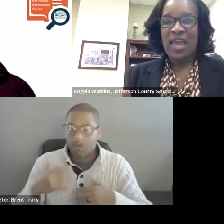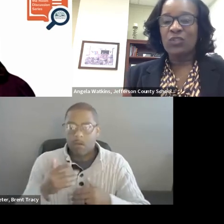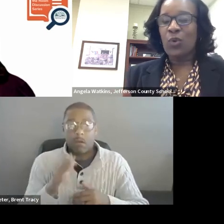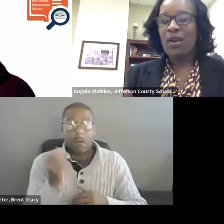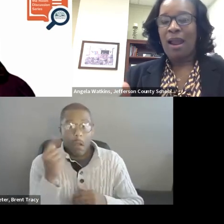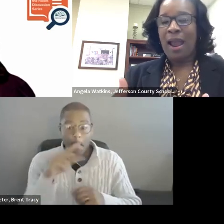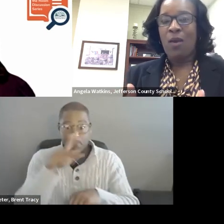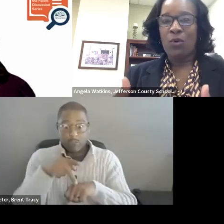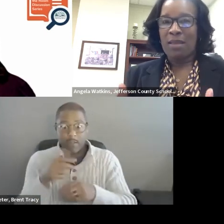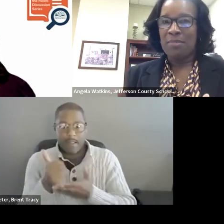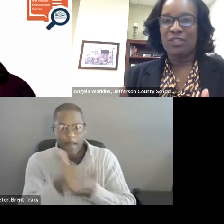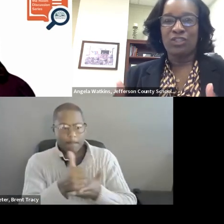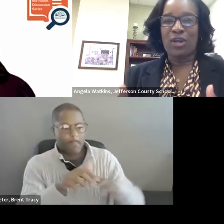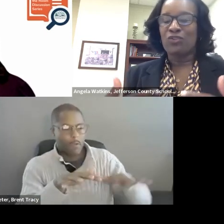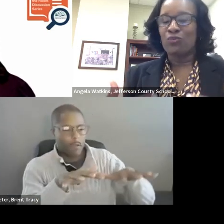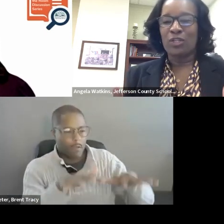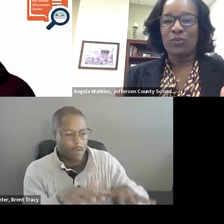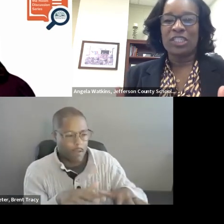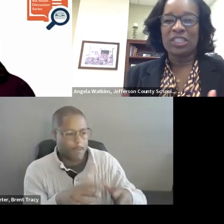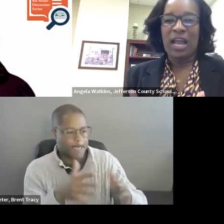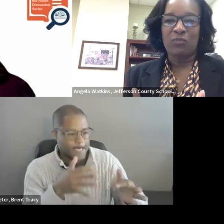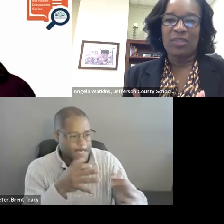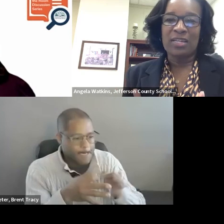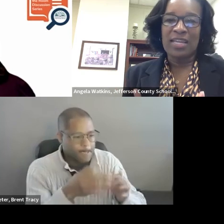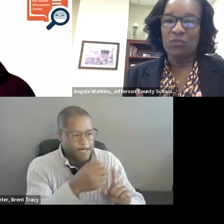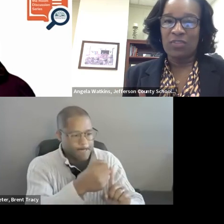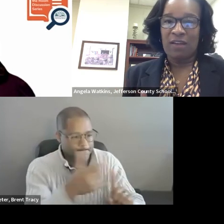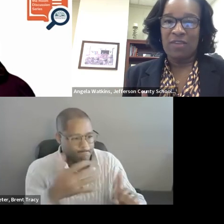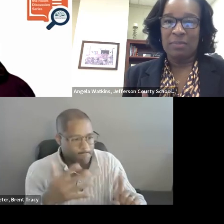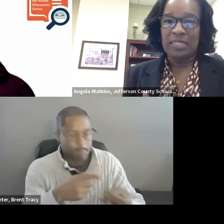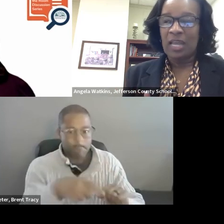That is where our administrators really shine with connecting with our families.